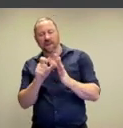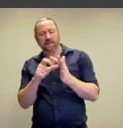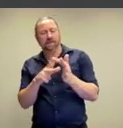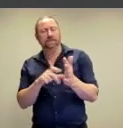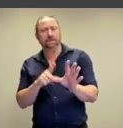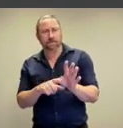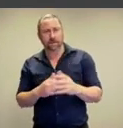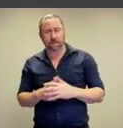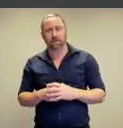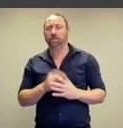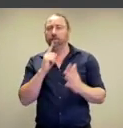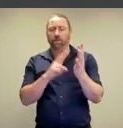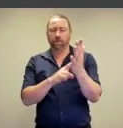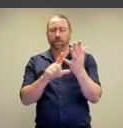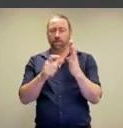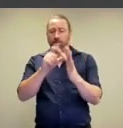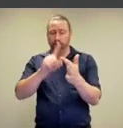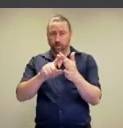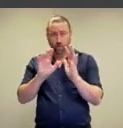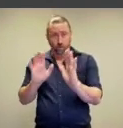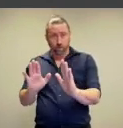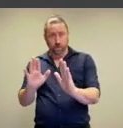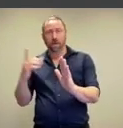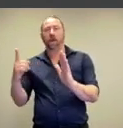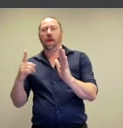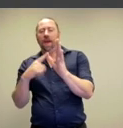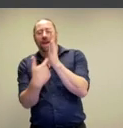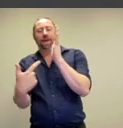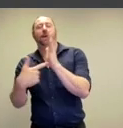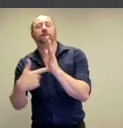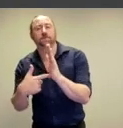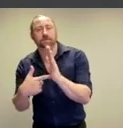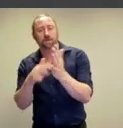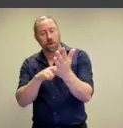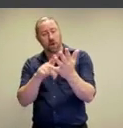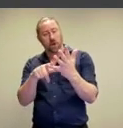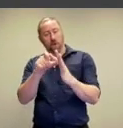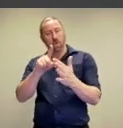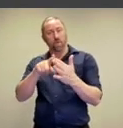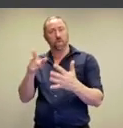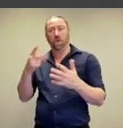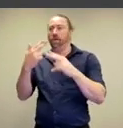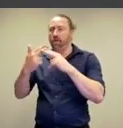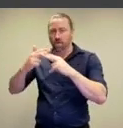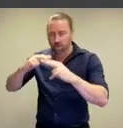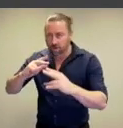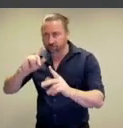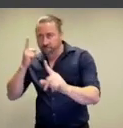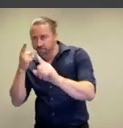What he says is that the nude operates in the realm